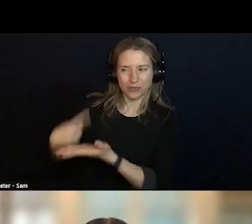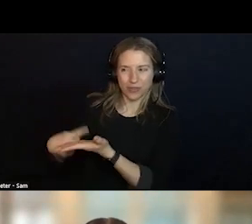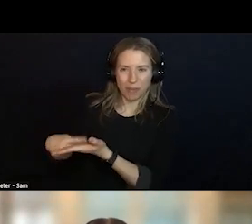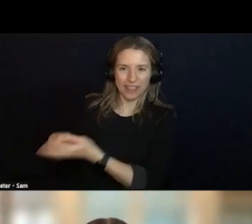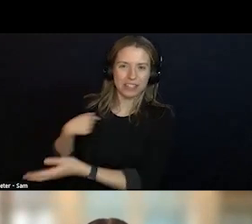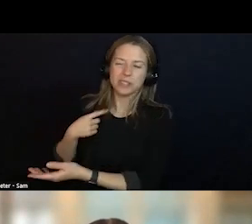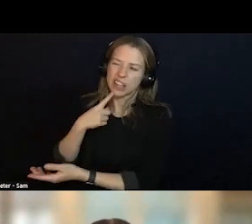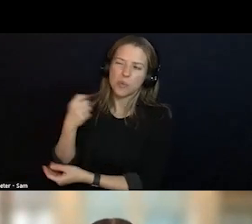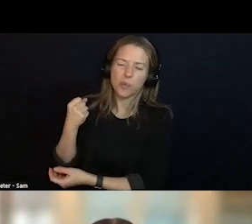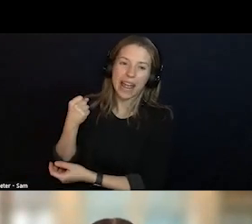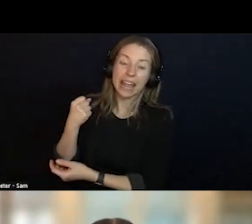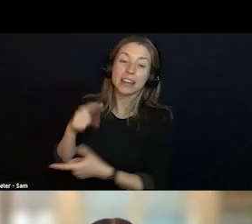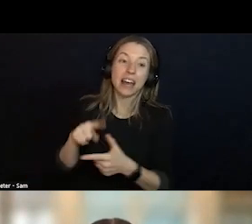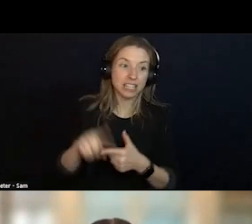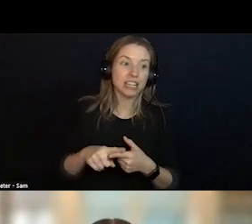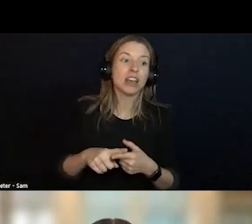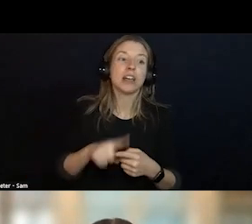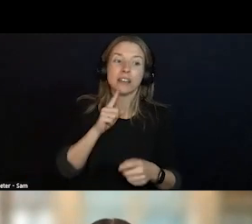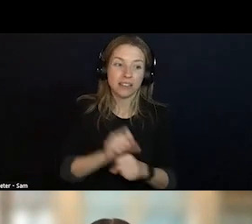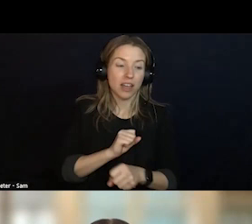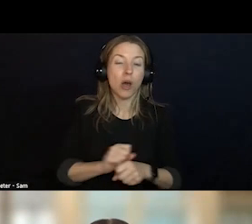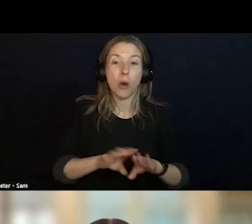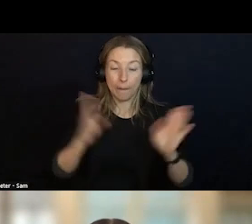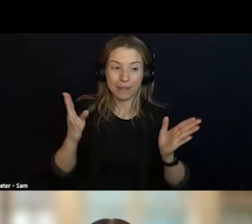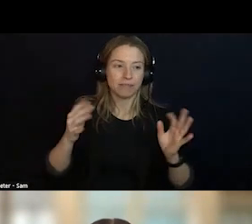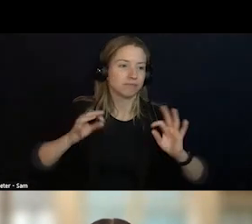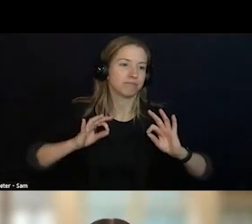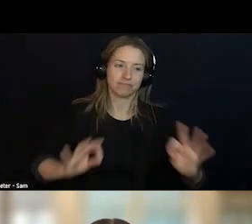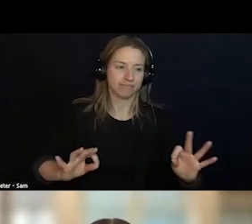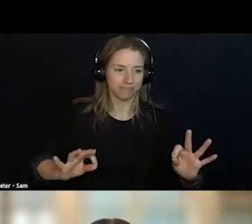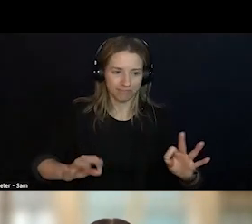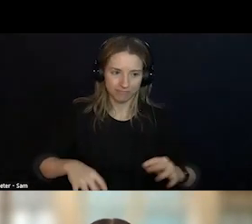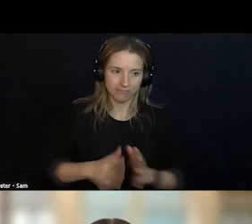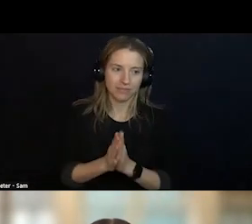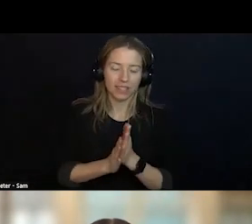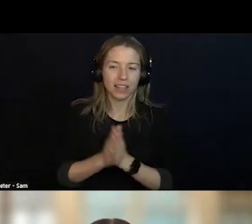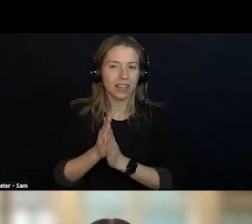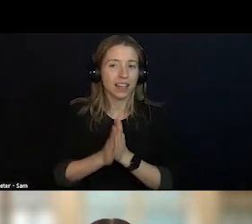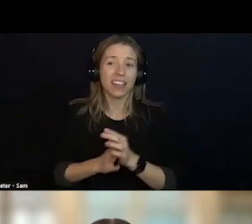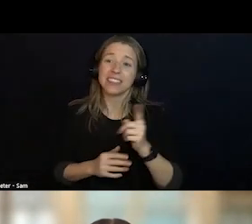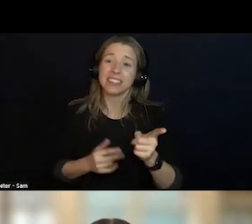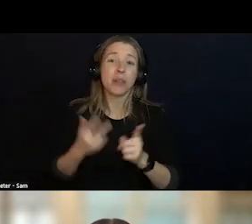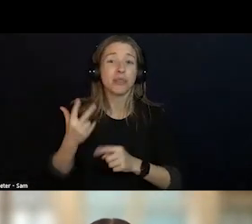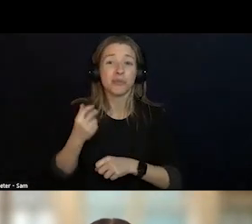ABOUT IT UNTIL WE GET THIS PLACE OPENED. THIS HAS BEEN A THREE-YEAR JOURNEY THAT